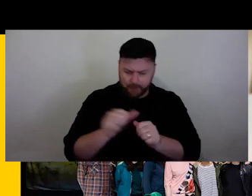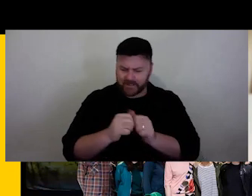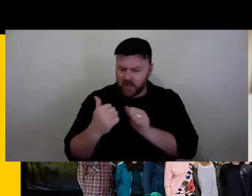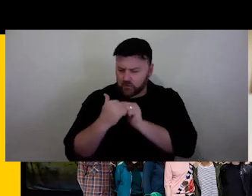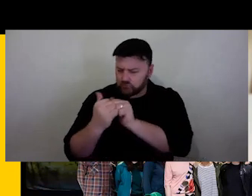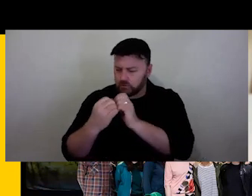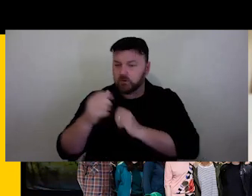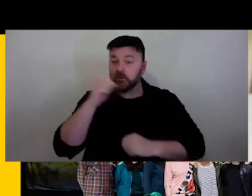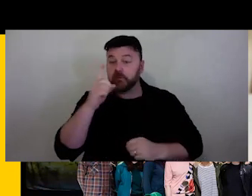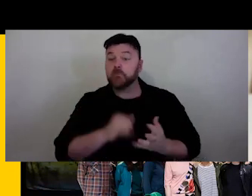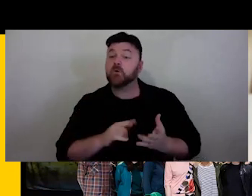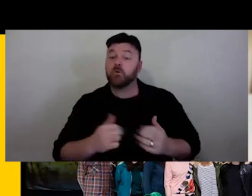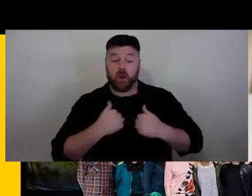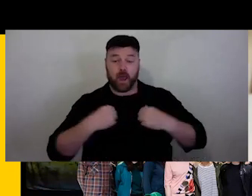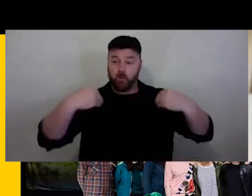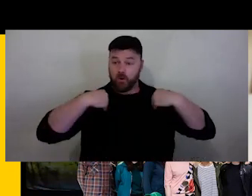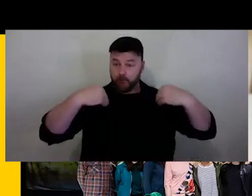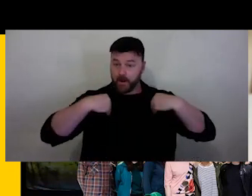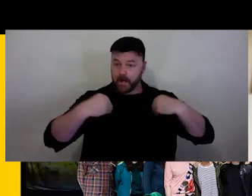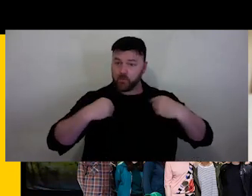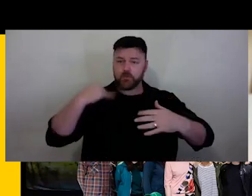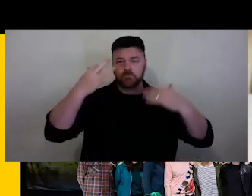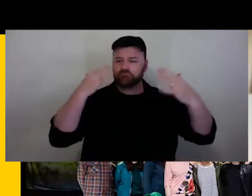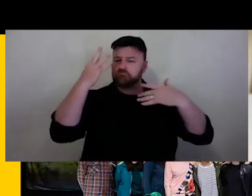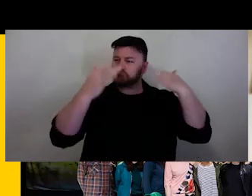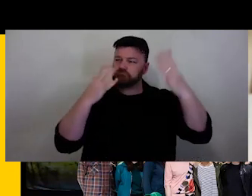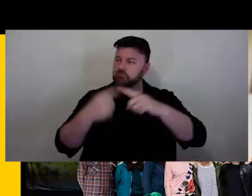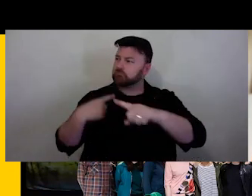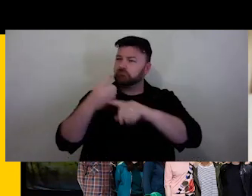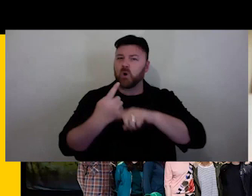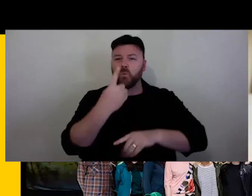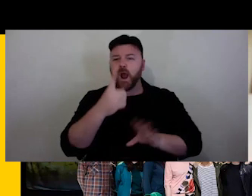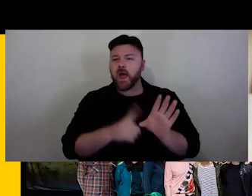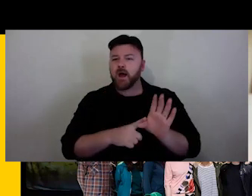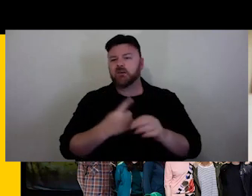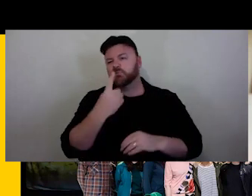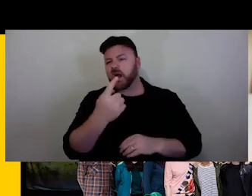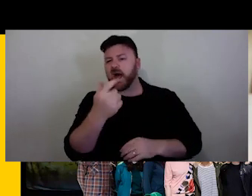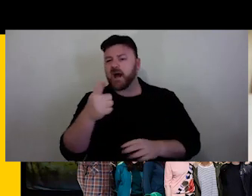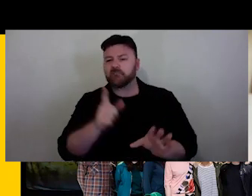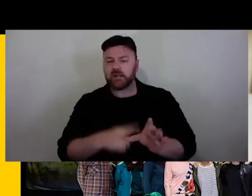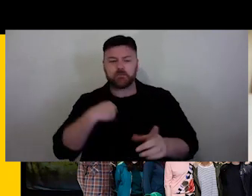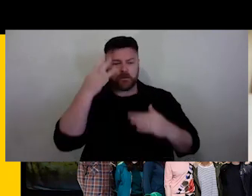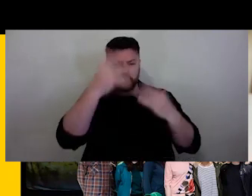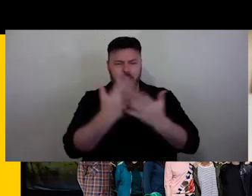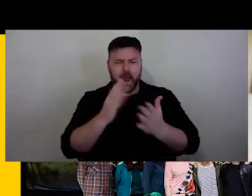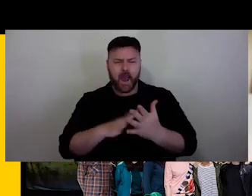directors have been speaking about for the past 15 months. We have been thinking and rethinking how we work together and how we work with people.